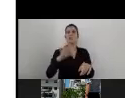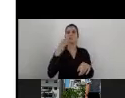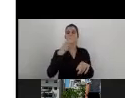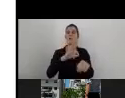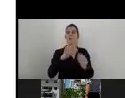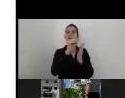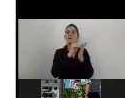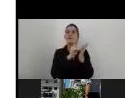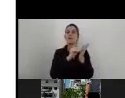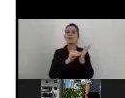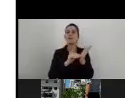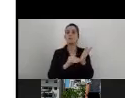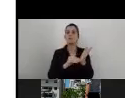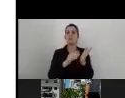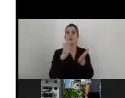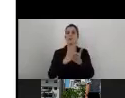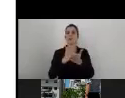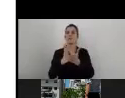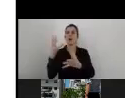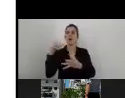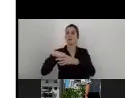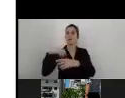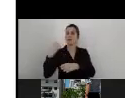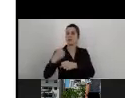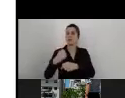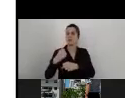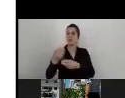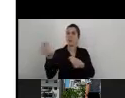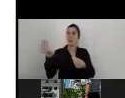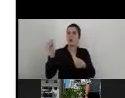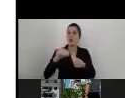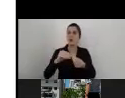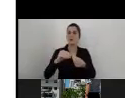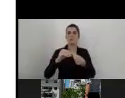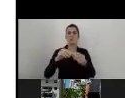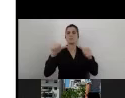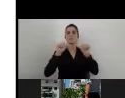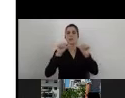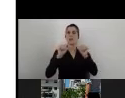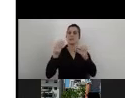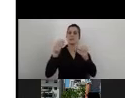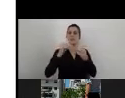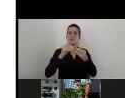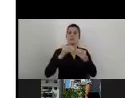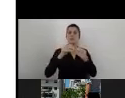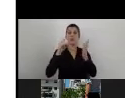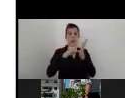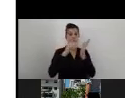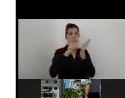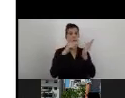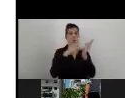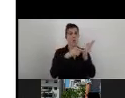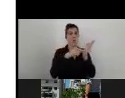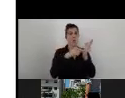implemented to add additional standards that are upon the law, the Basic Law of Chile.